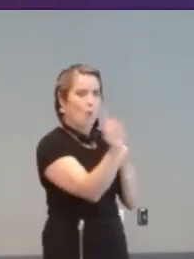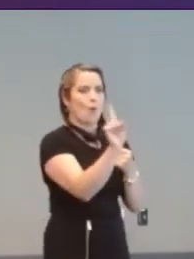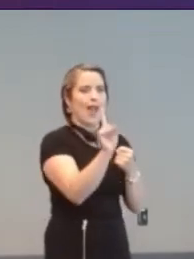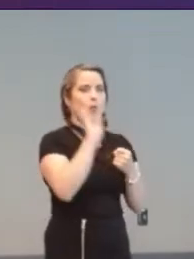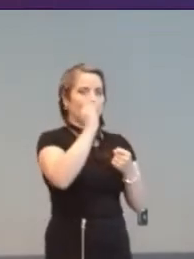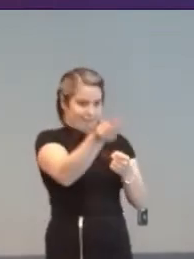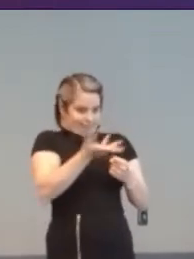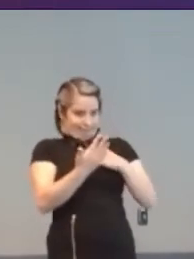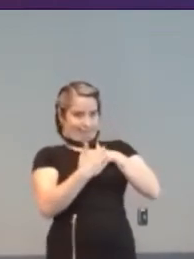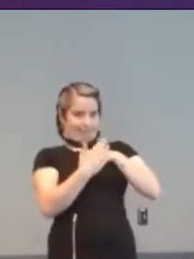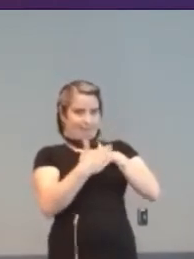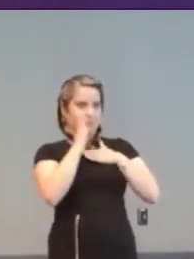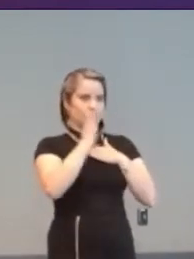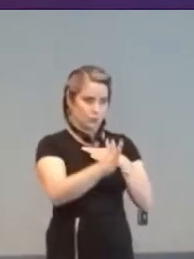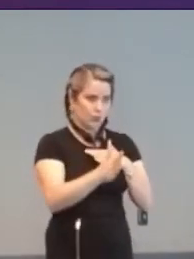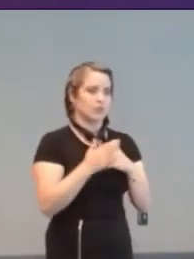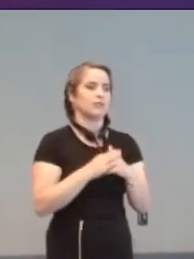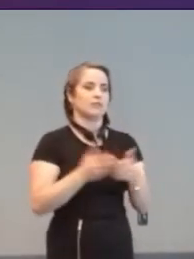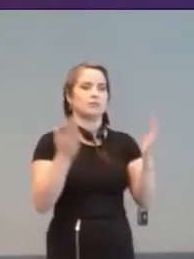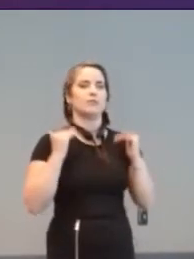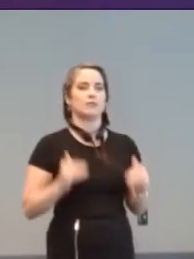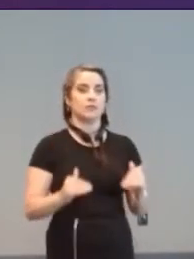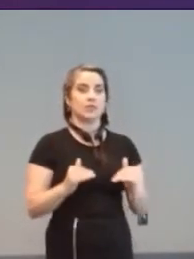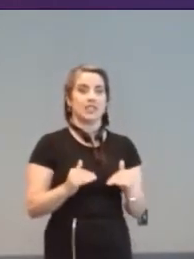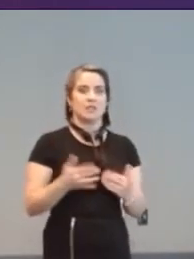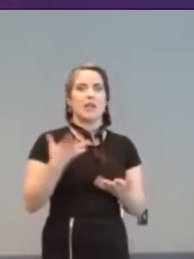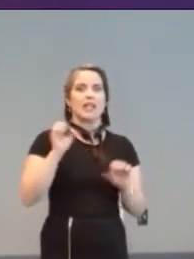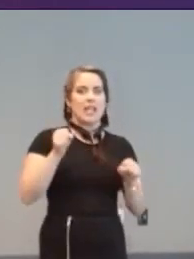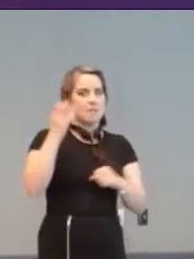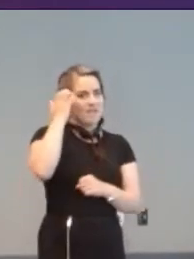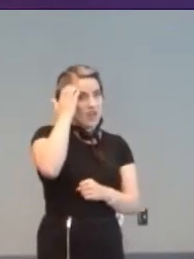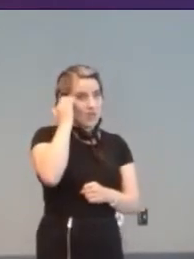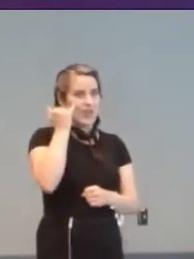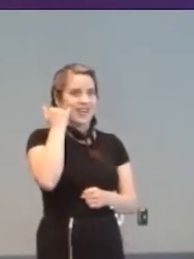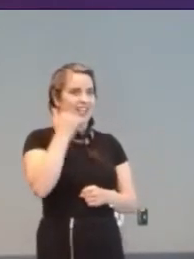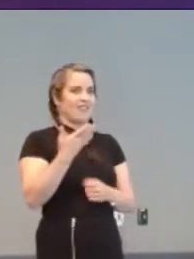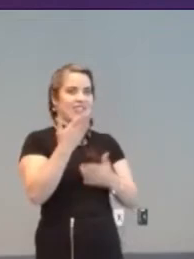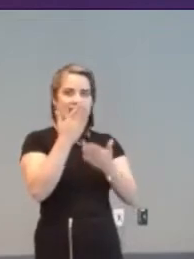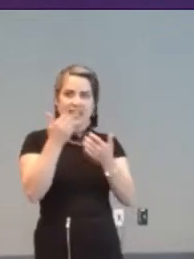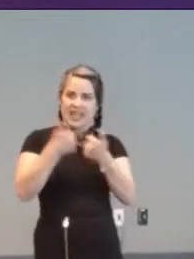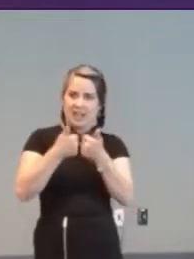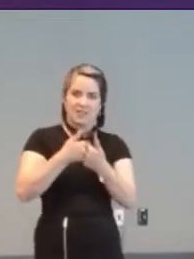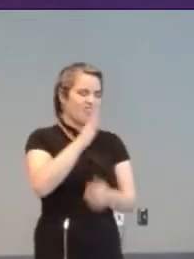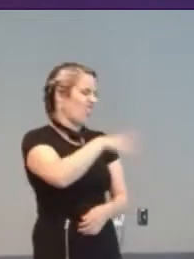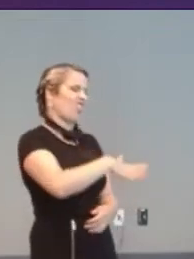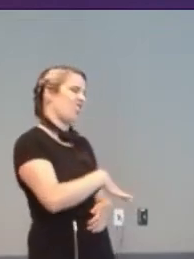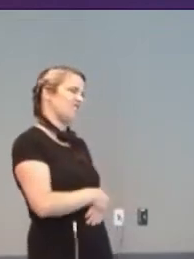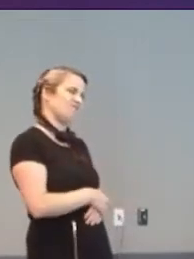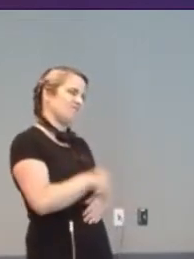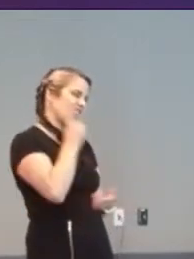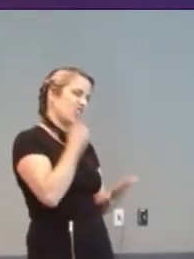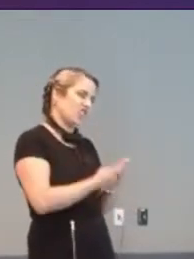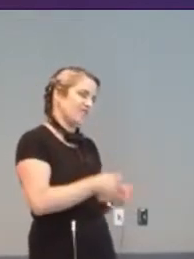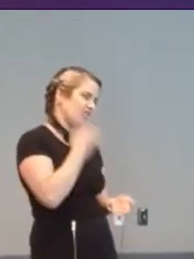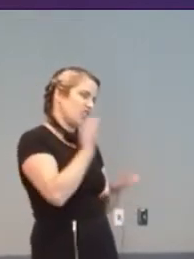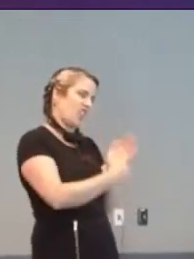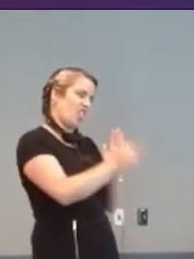Some games are annoying when repeatedly telling you how bad you are, no matter how hard you try...